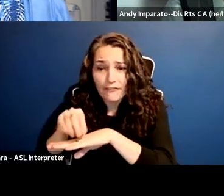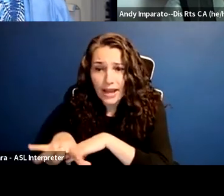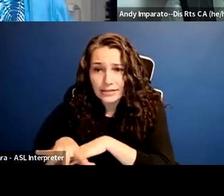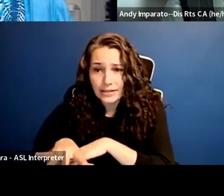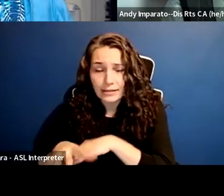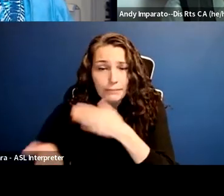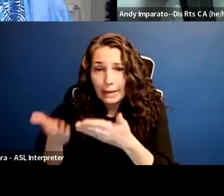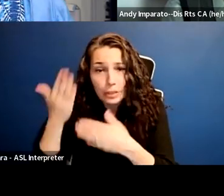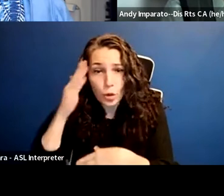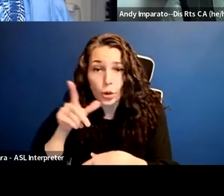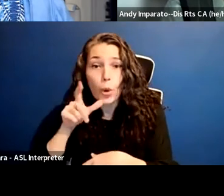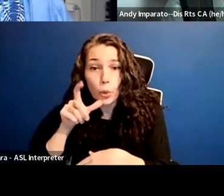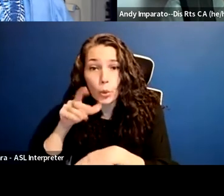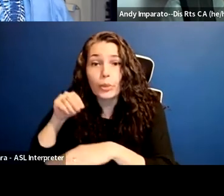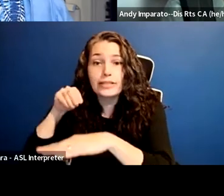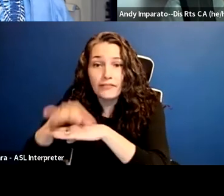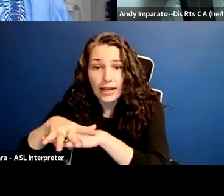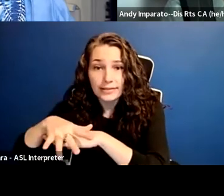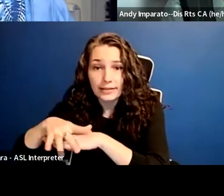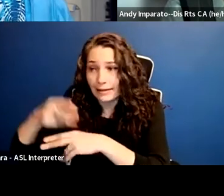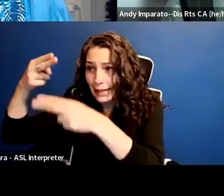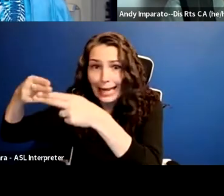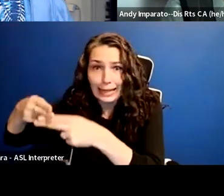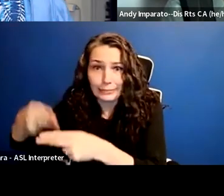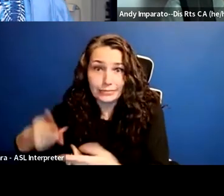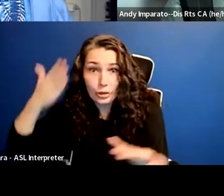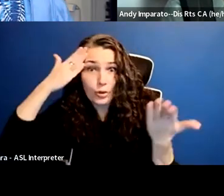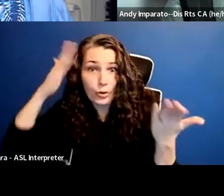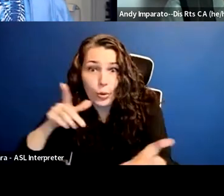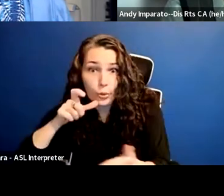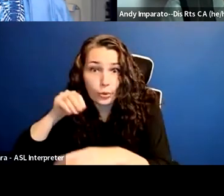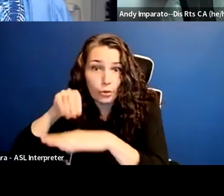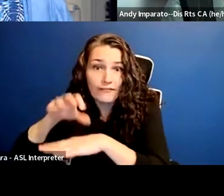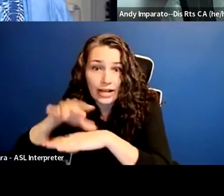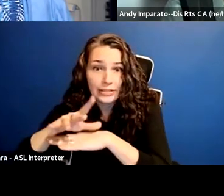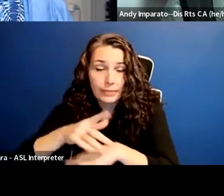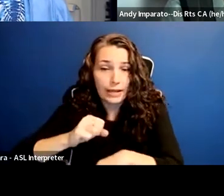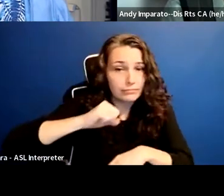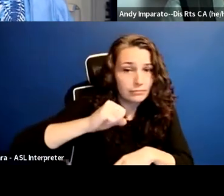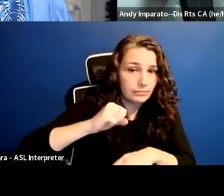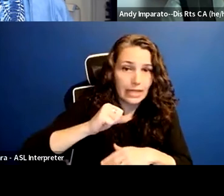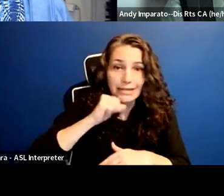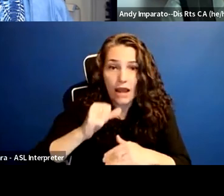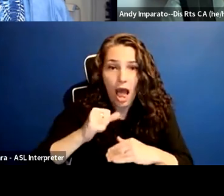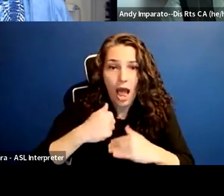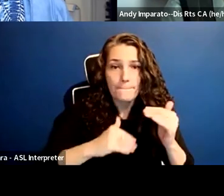who might be adversely affected. And so that's really the crux of this.